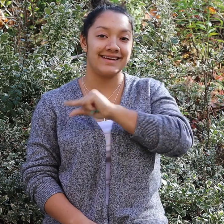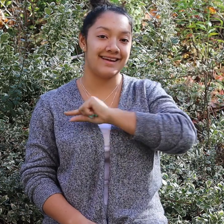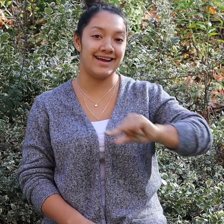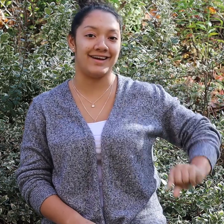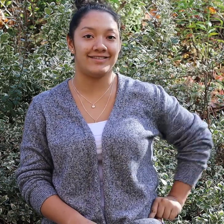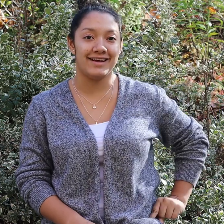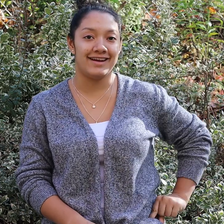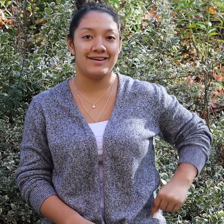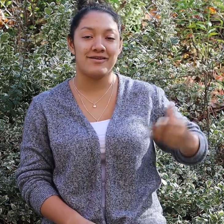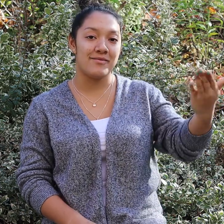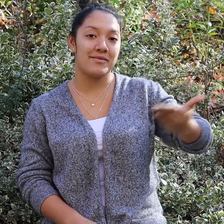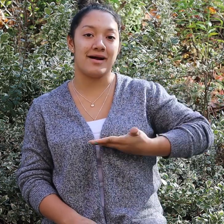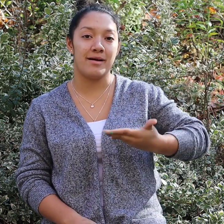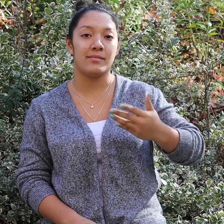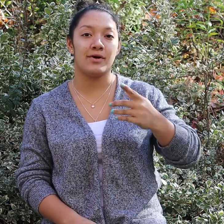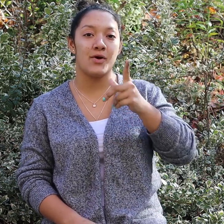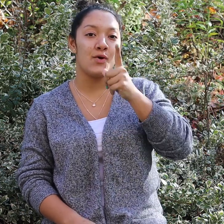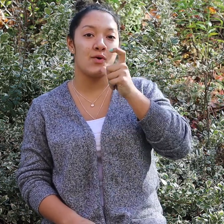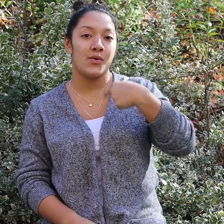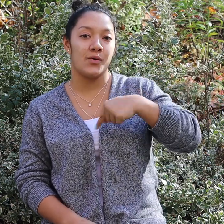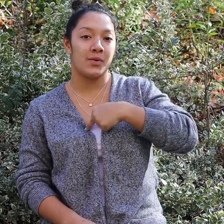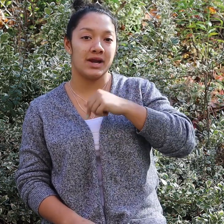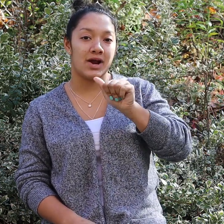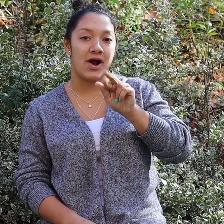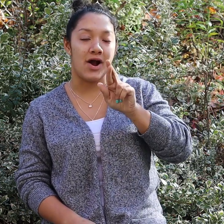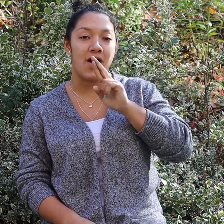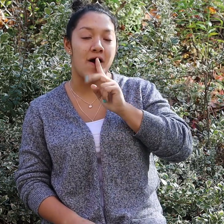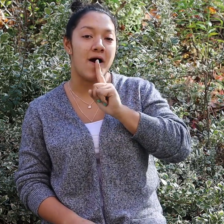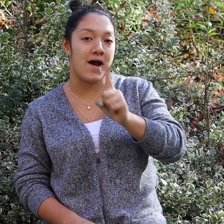Hi, I'm Quiara. Welcome to "Who We Are".